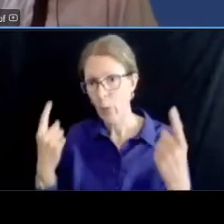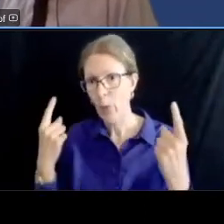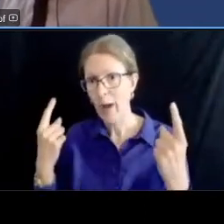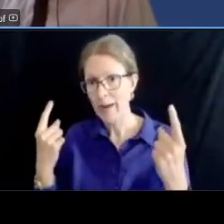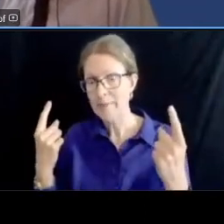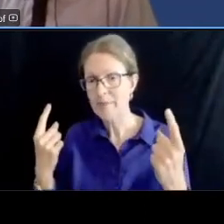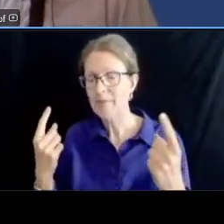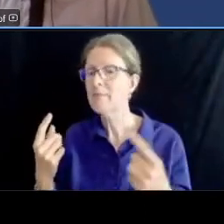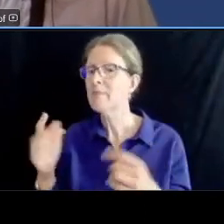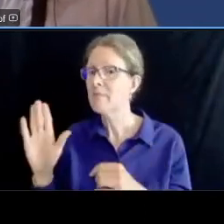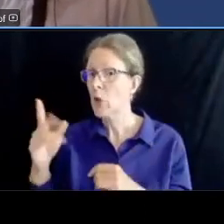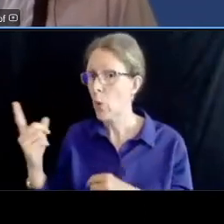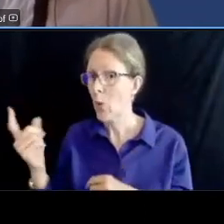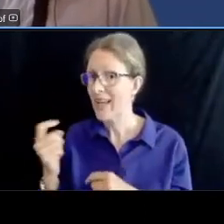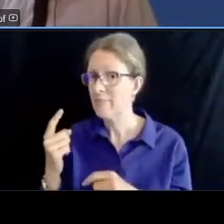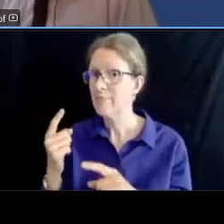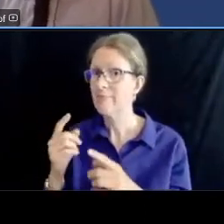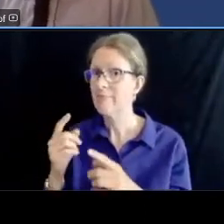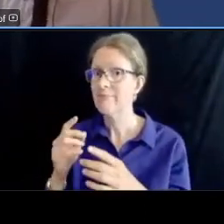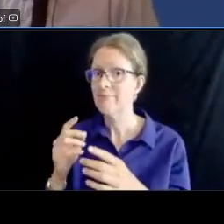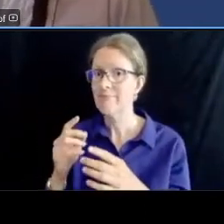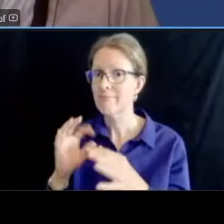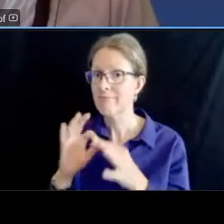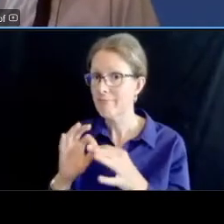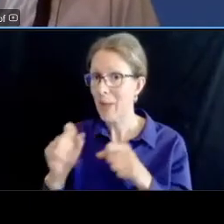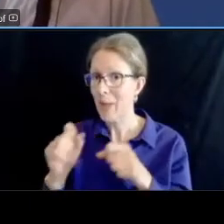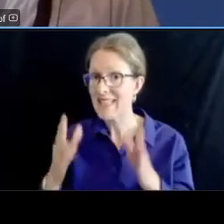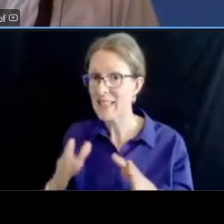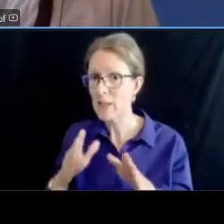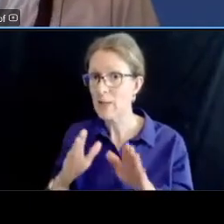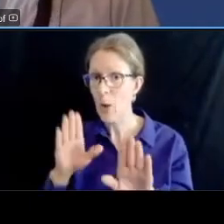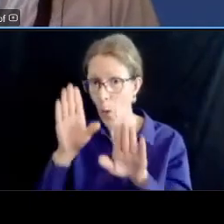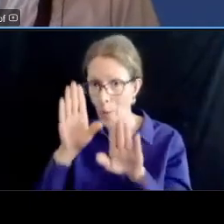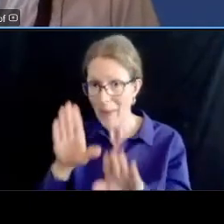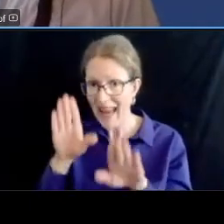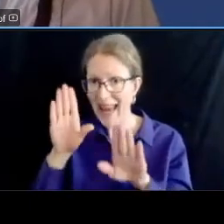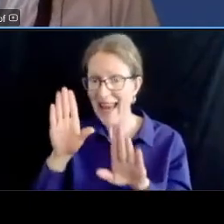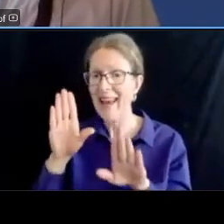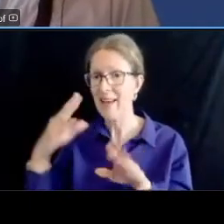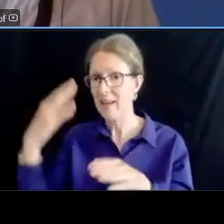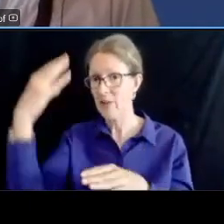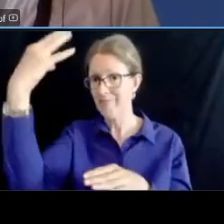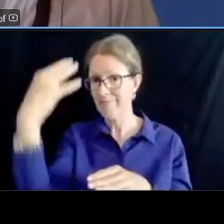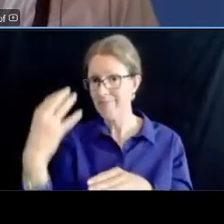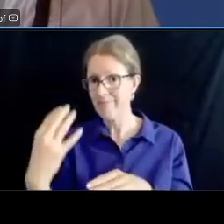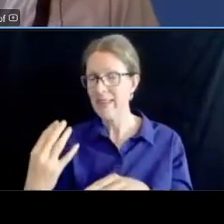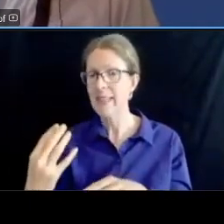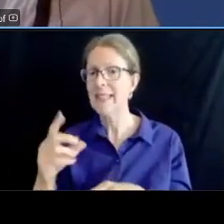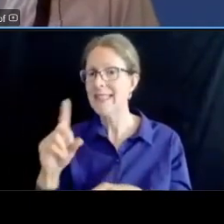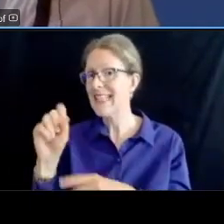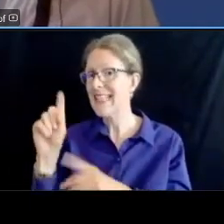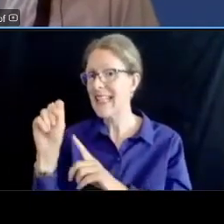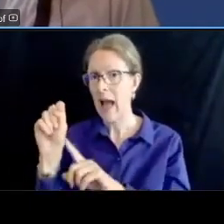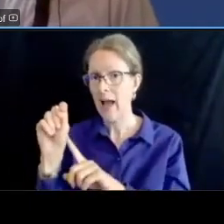the traffic signals um ddot will as always we are looking at educational campaigns